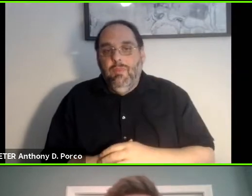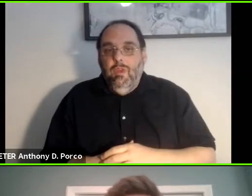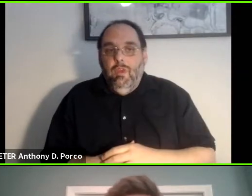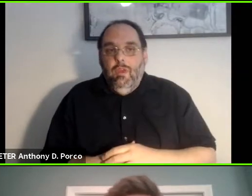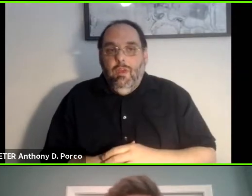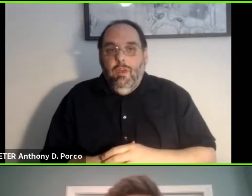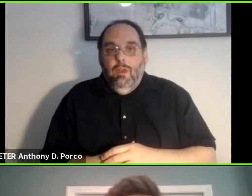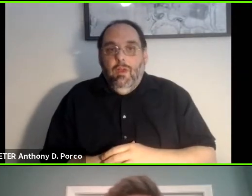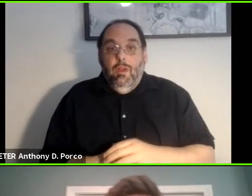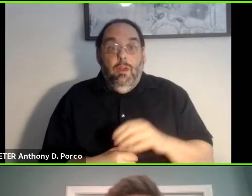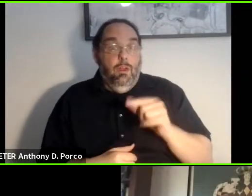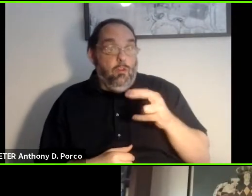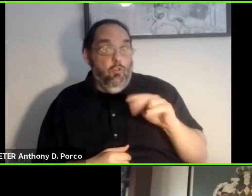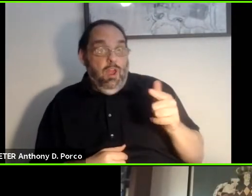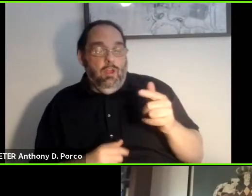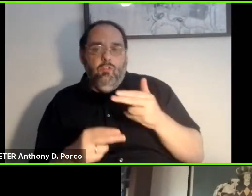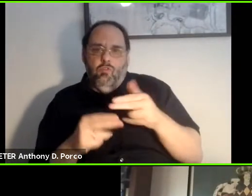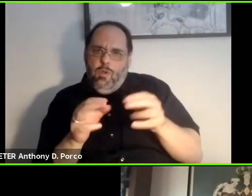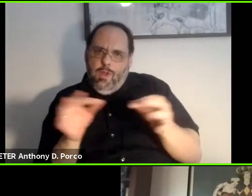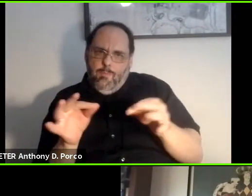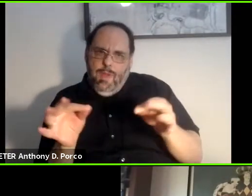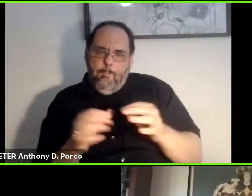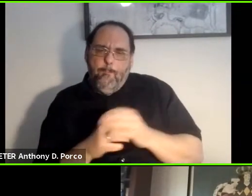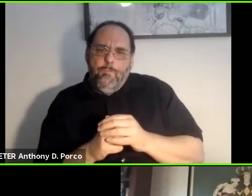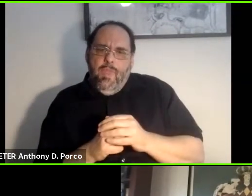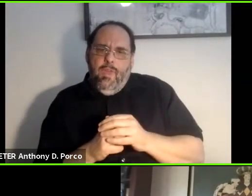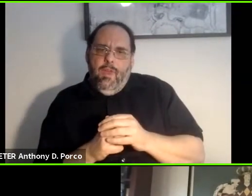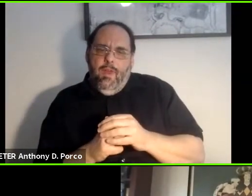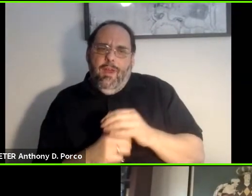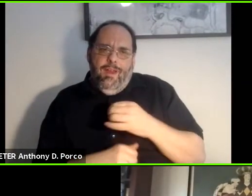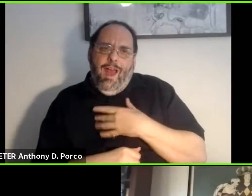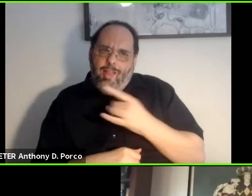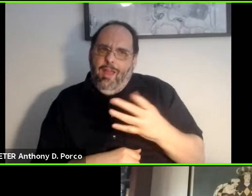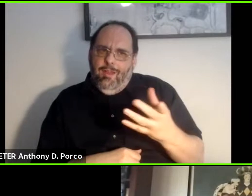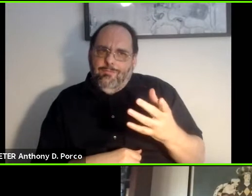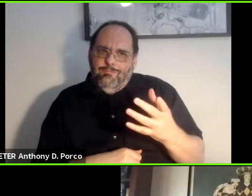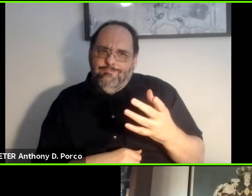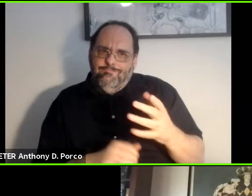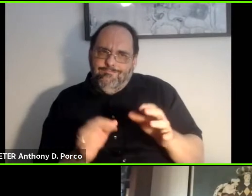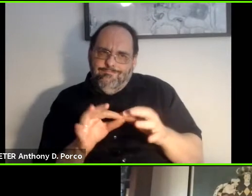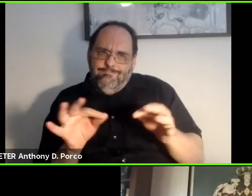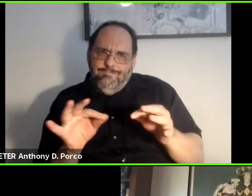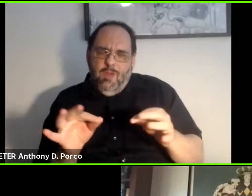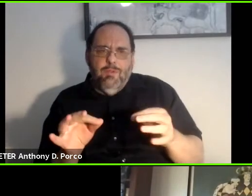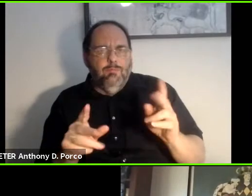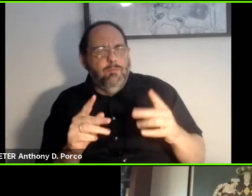One quick comment is, I like the comments. As we are trying to move forward into